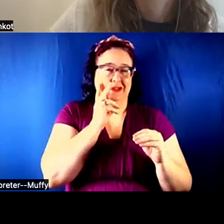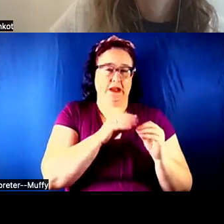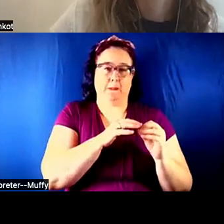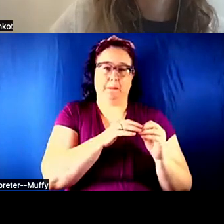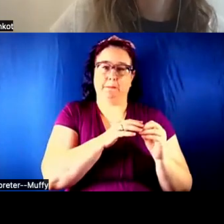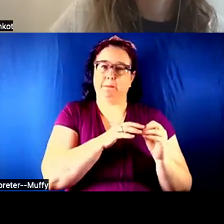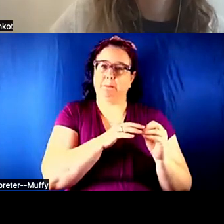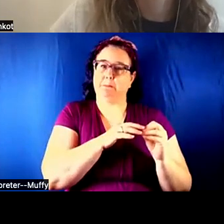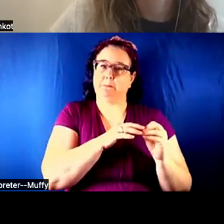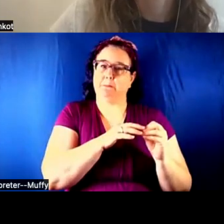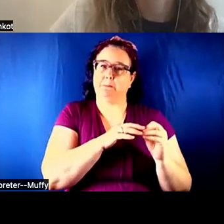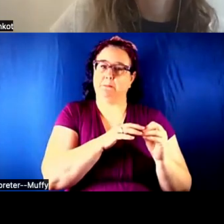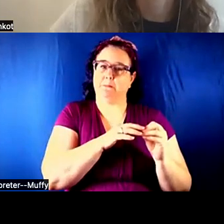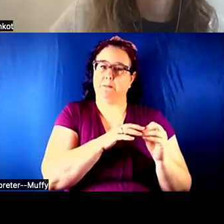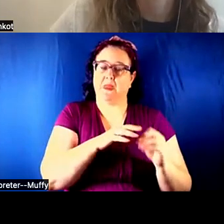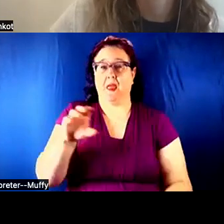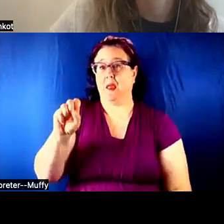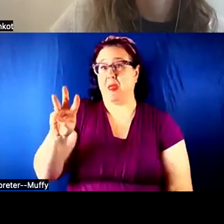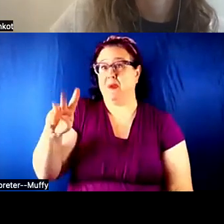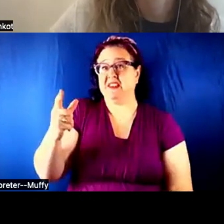Shiri: Maybe swag isn't the right thing. Maybe something else.